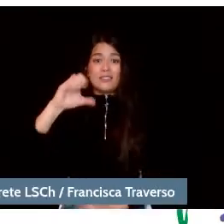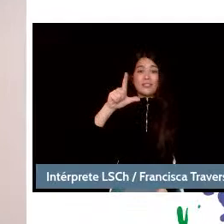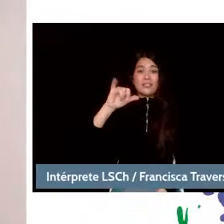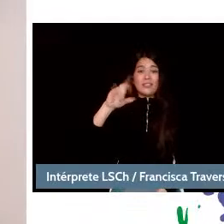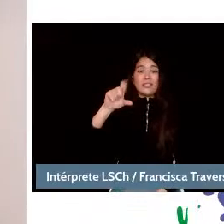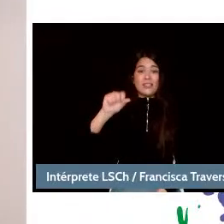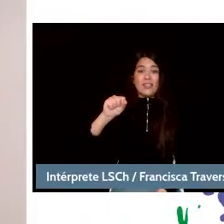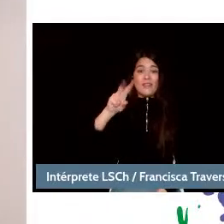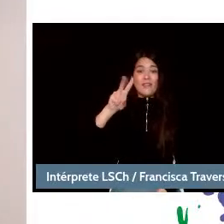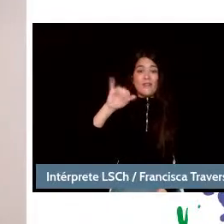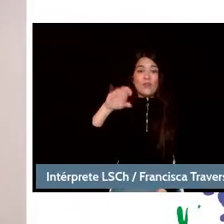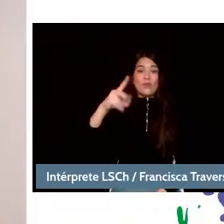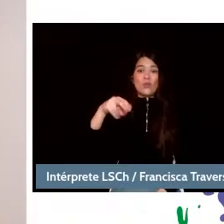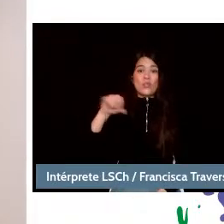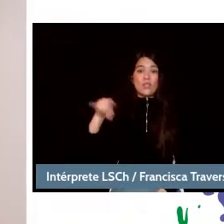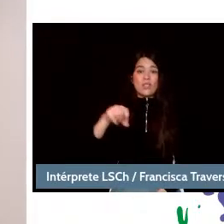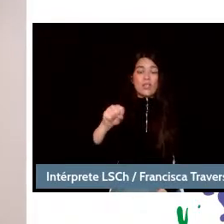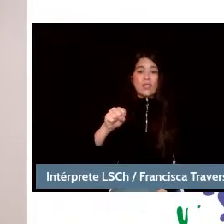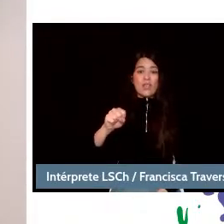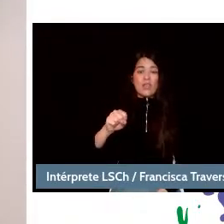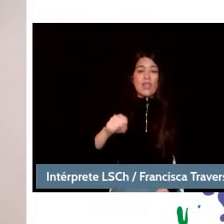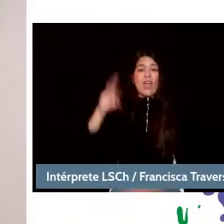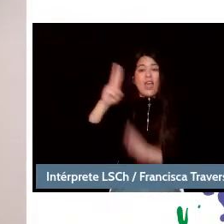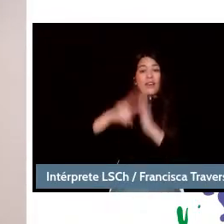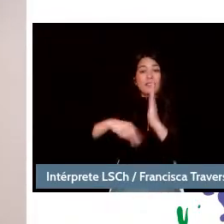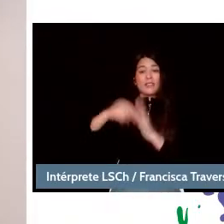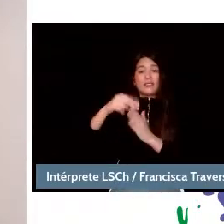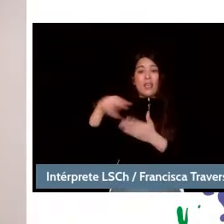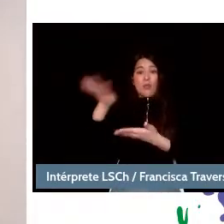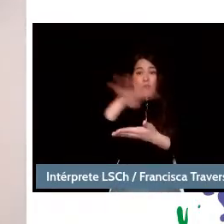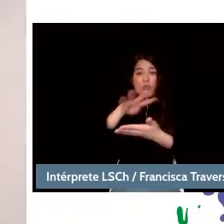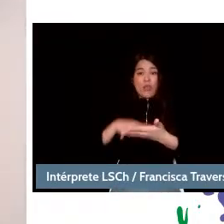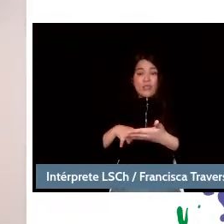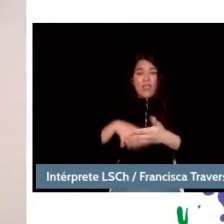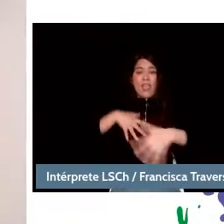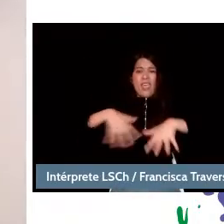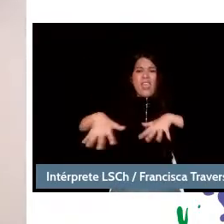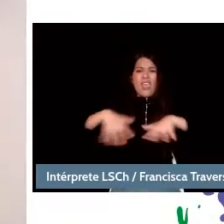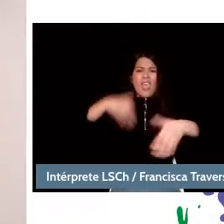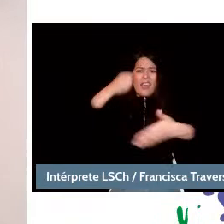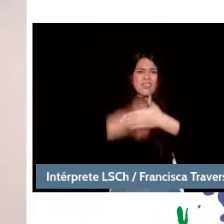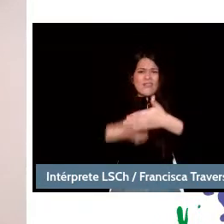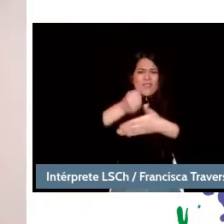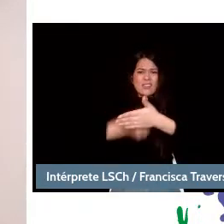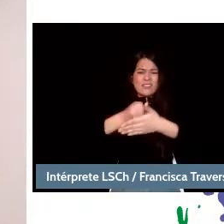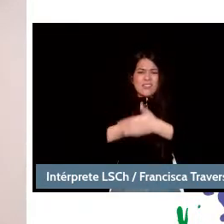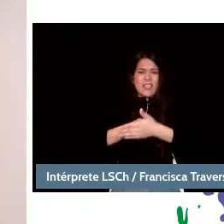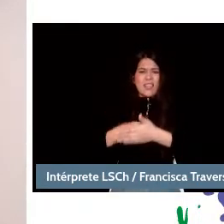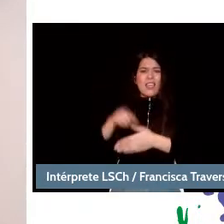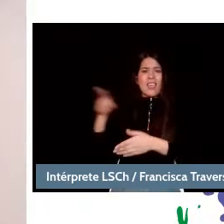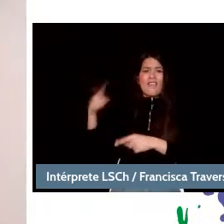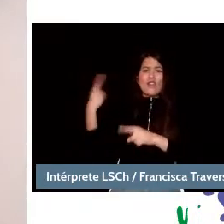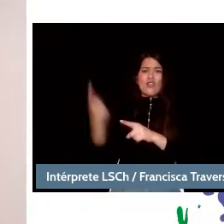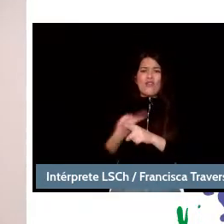an outstanding visual artist, poet and activist who will speak with the academic and artist